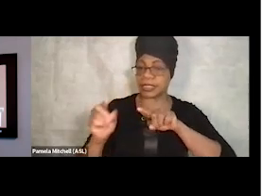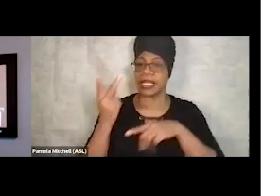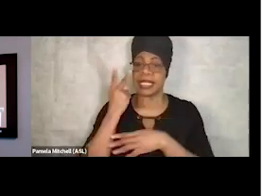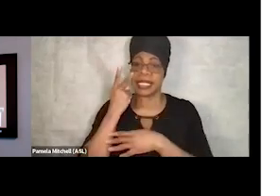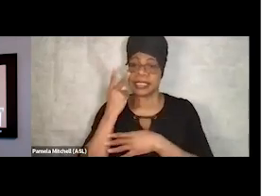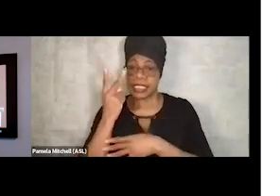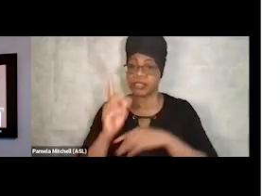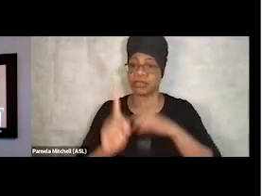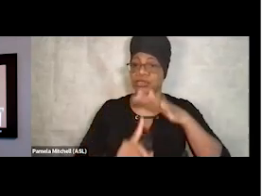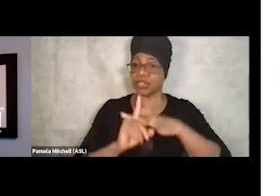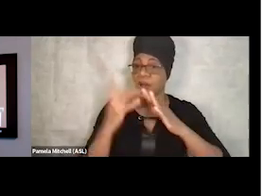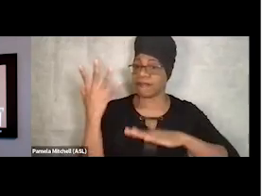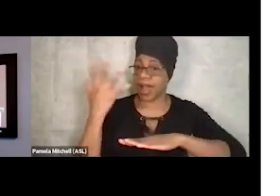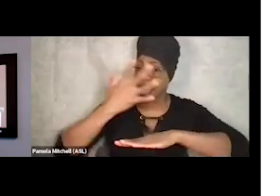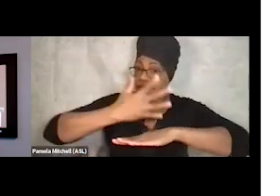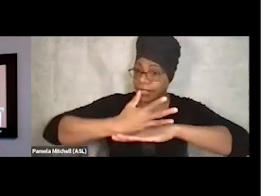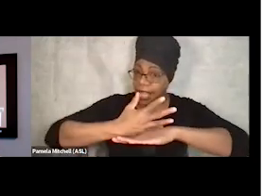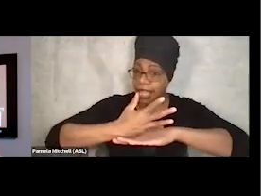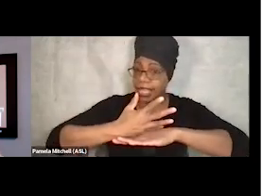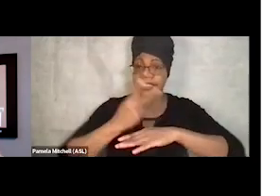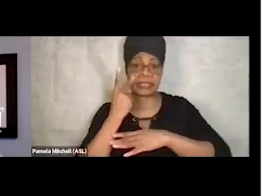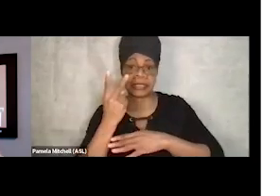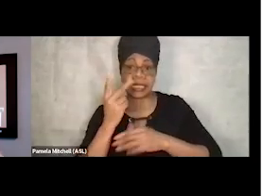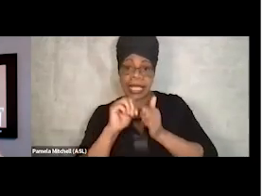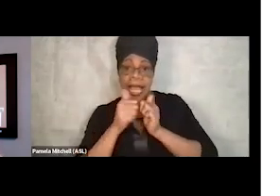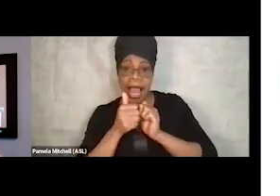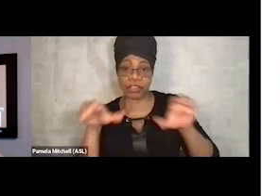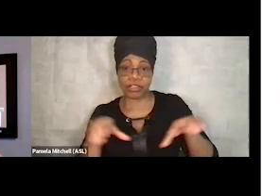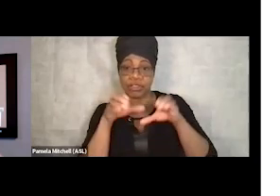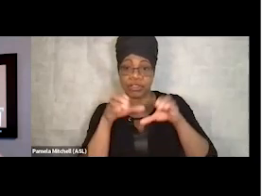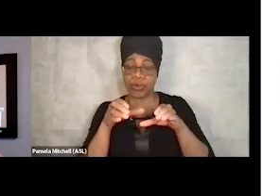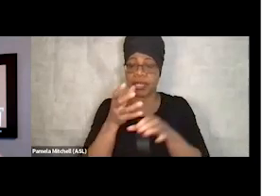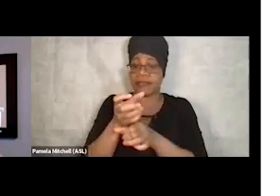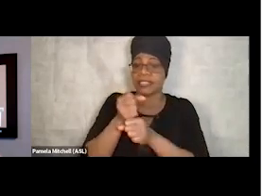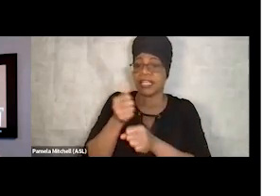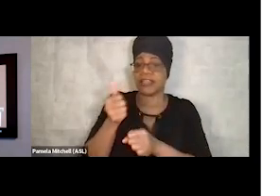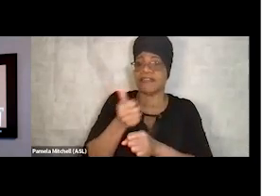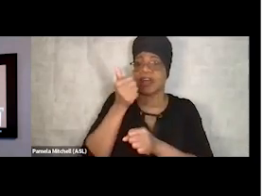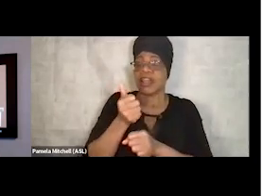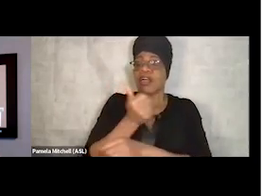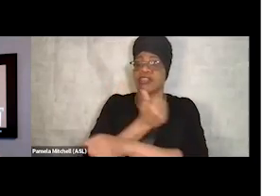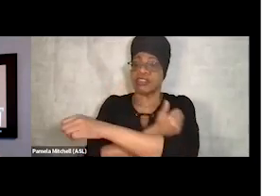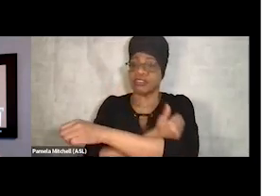Let's see how you're doing at that point. Another drug screen." So we decided that wasn't good enough,